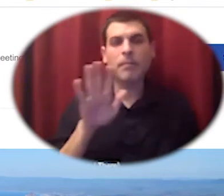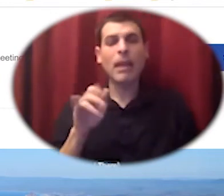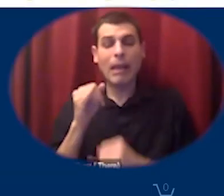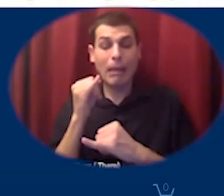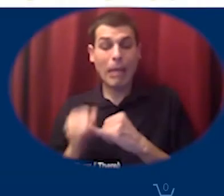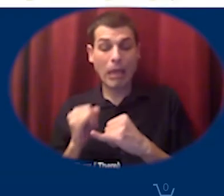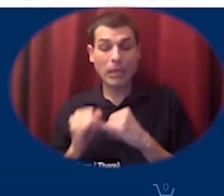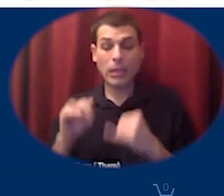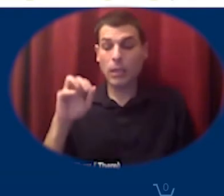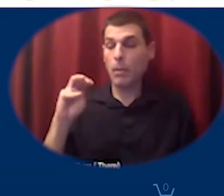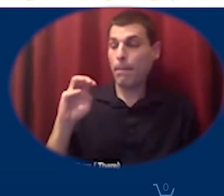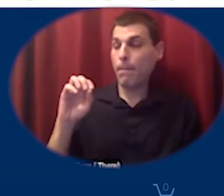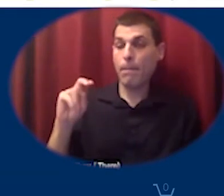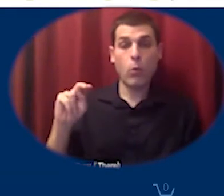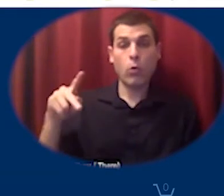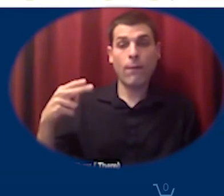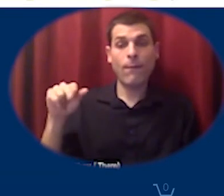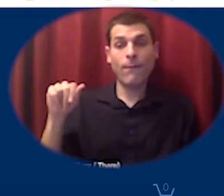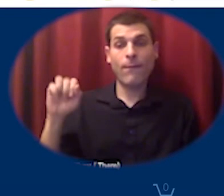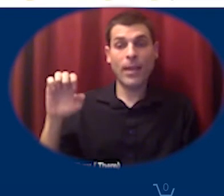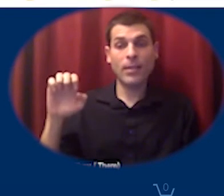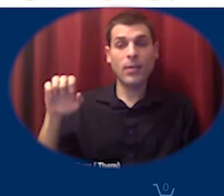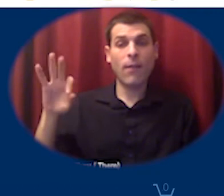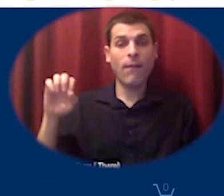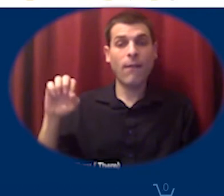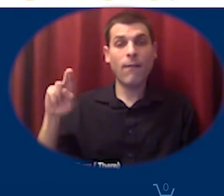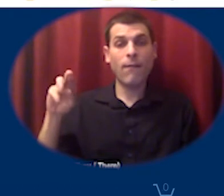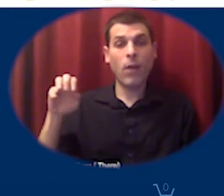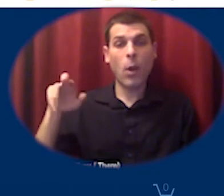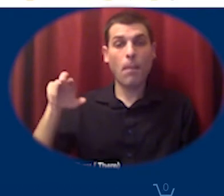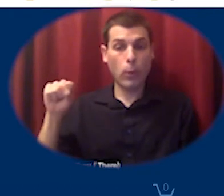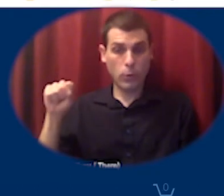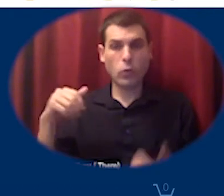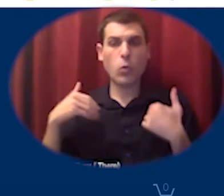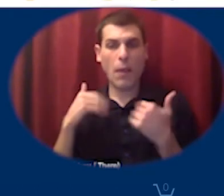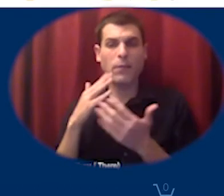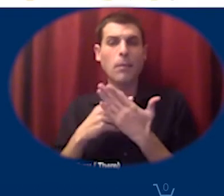these are some of the uh growing and education projects that Angie and myself have been up to